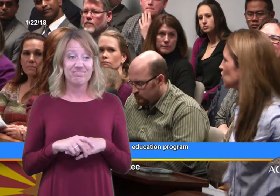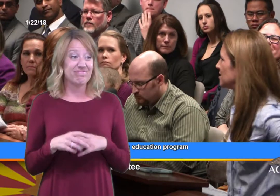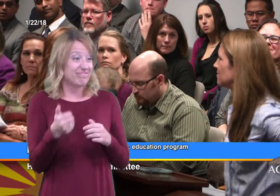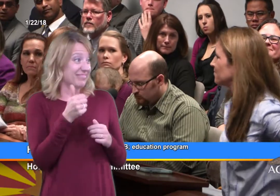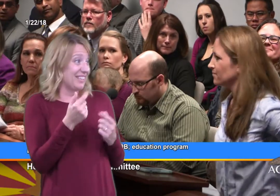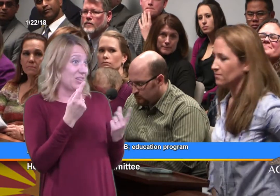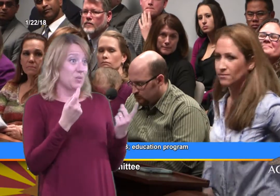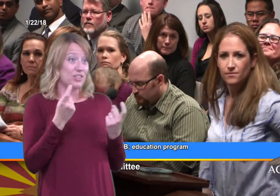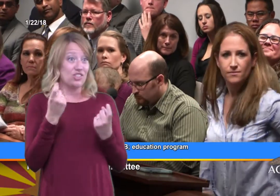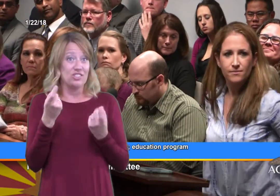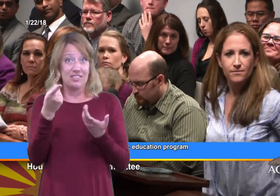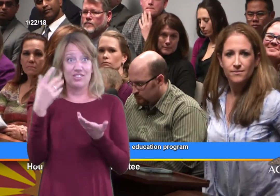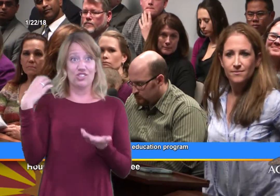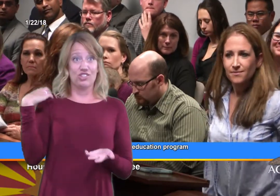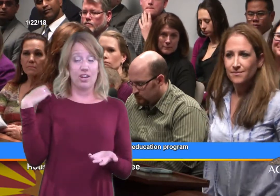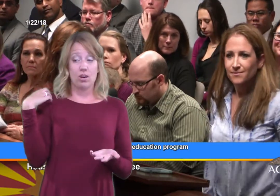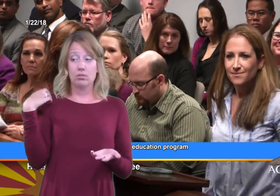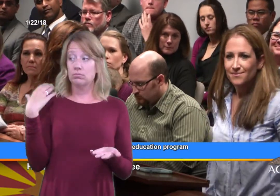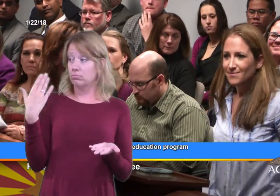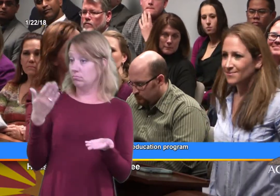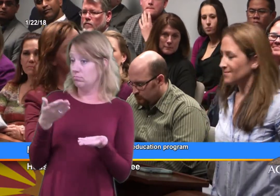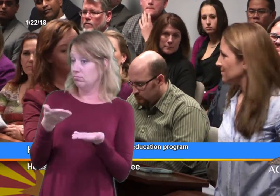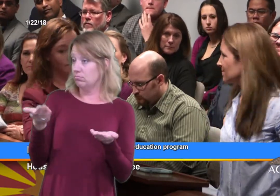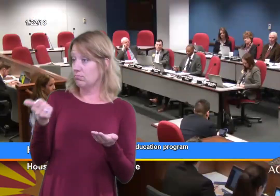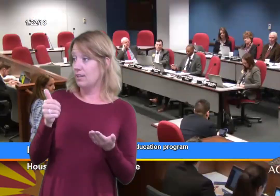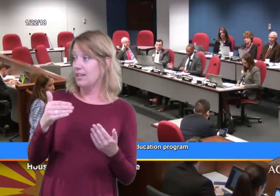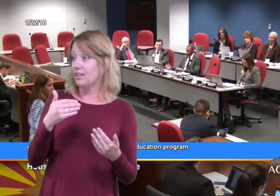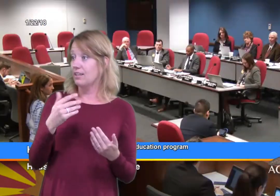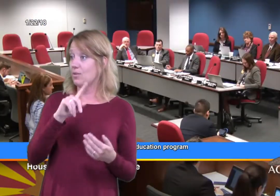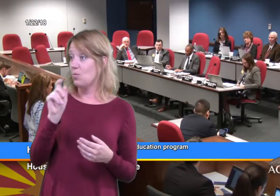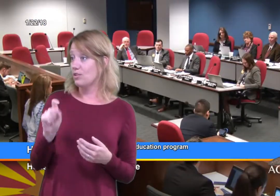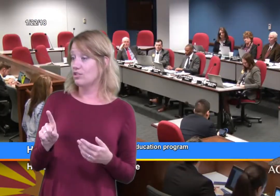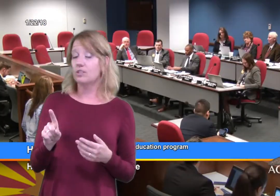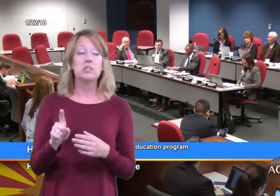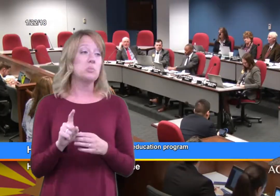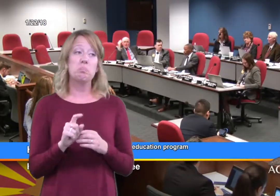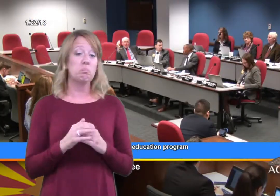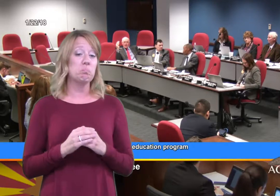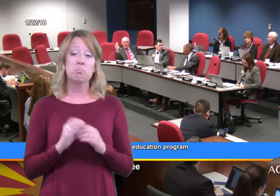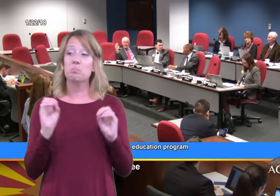Any questions, Chair? (Rep. Boyer) Members, any questions? Okay, thank you.